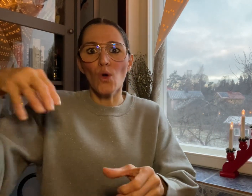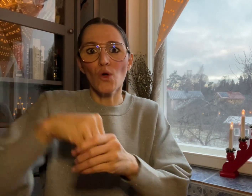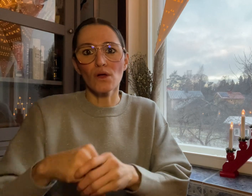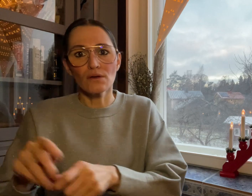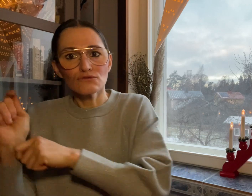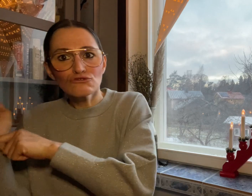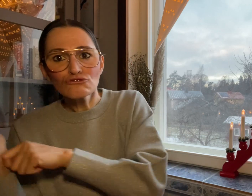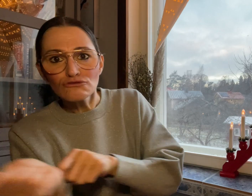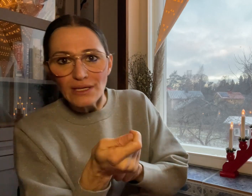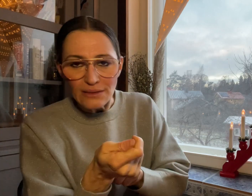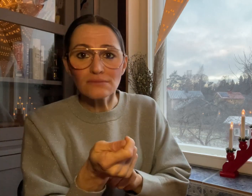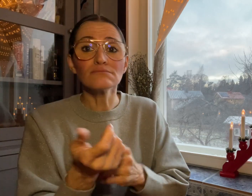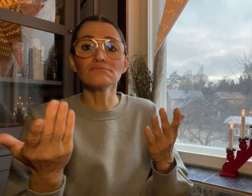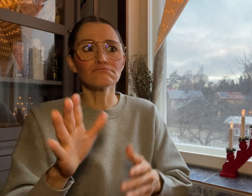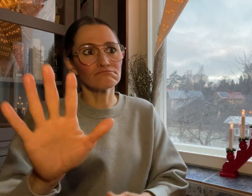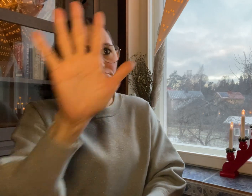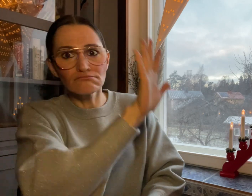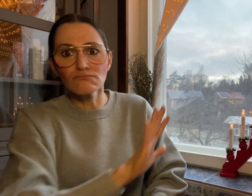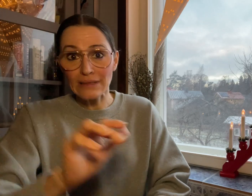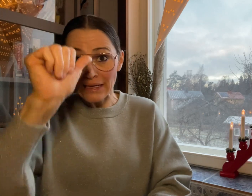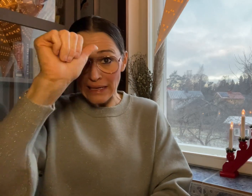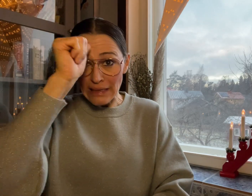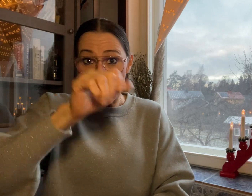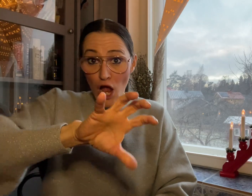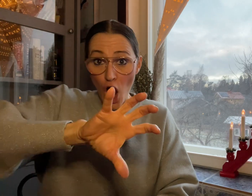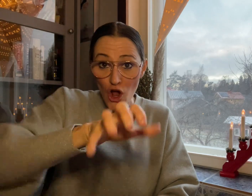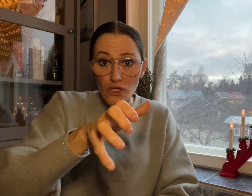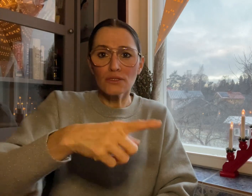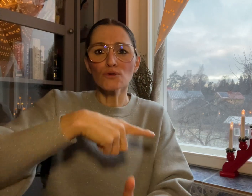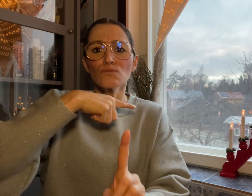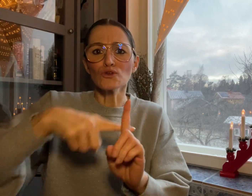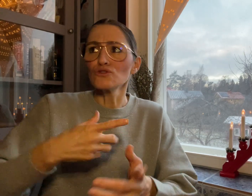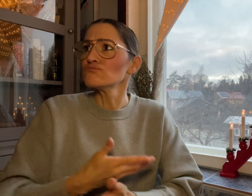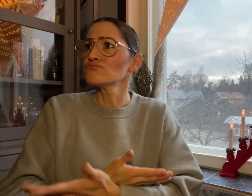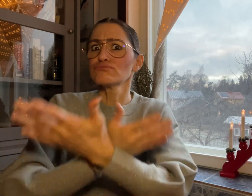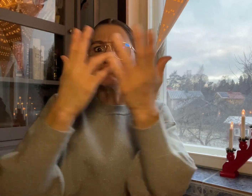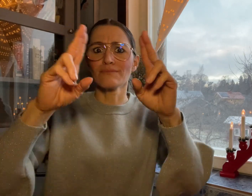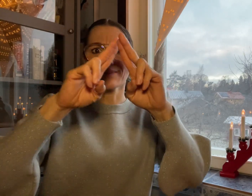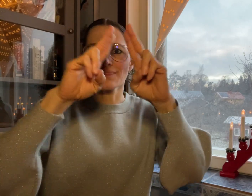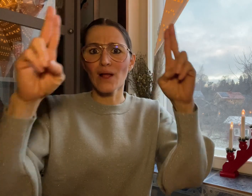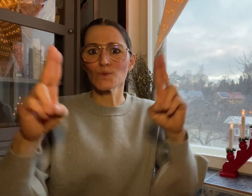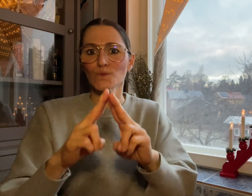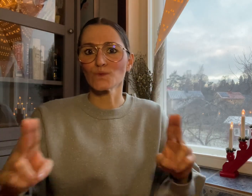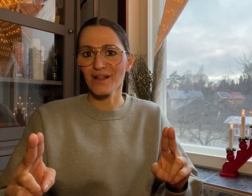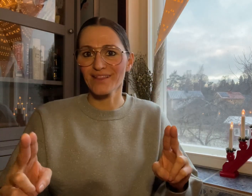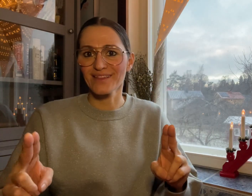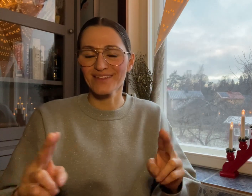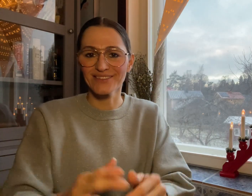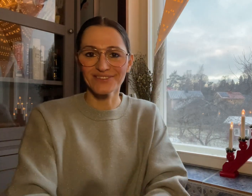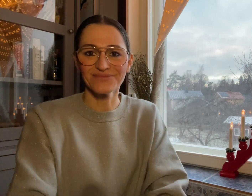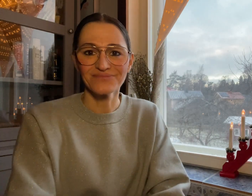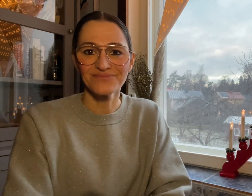for Deaf cricketers at the national and international level.